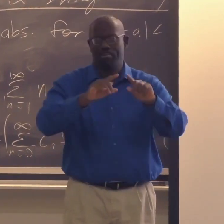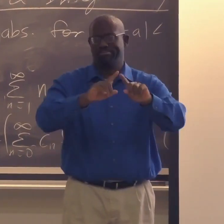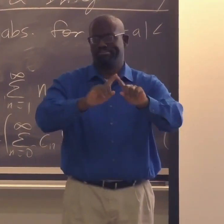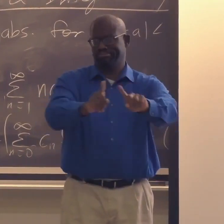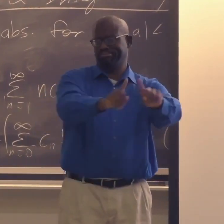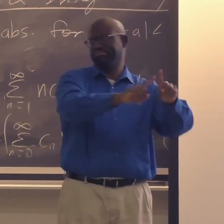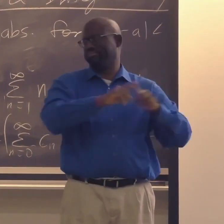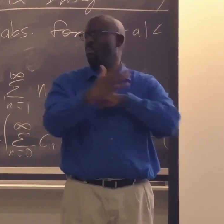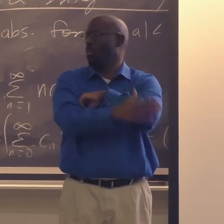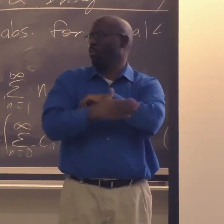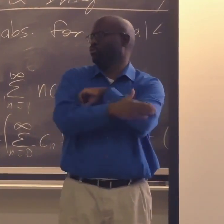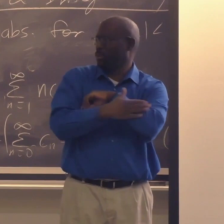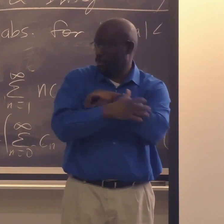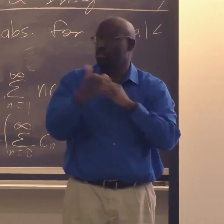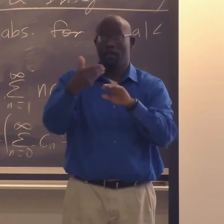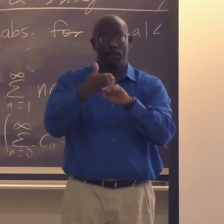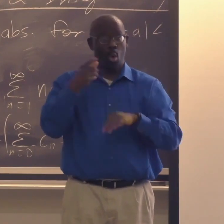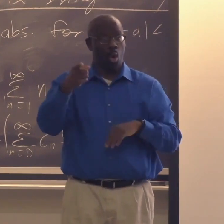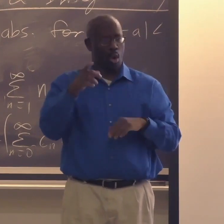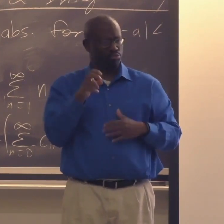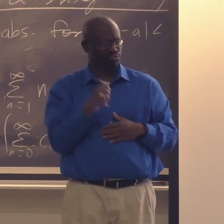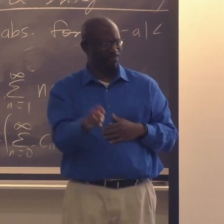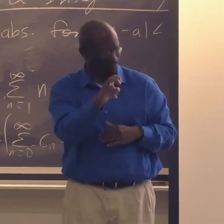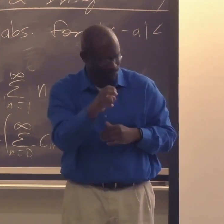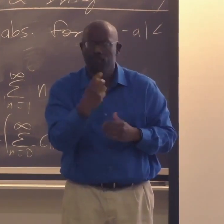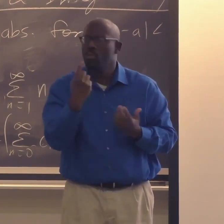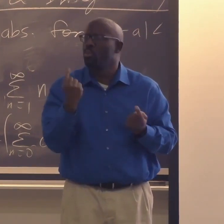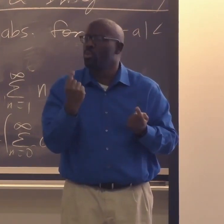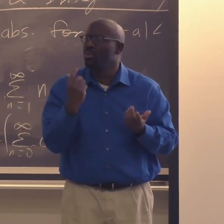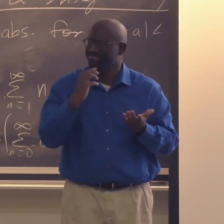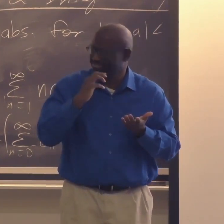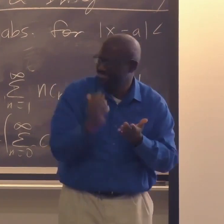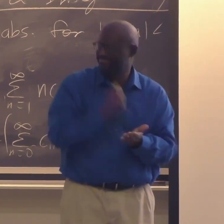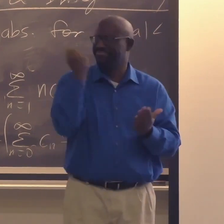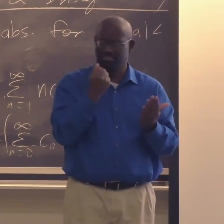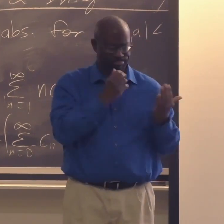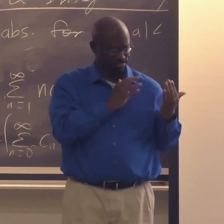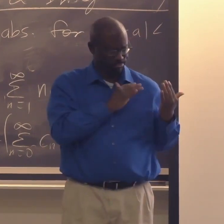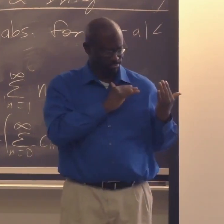Africa, you name it, before you go on that trip,